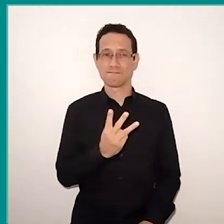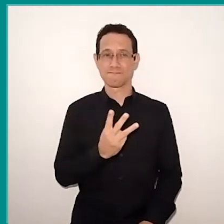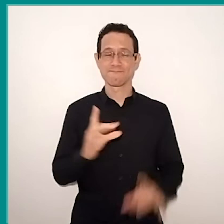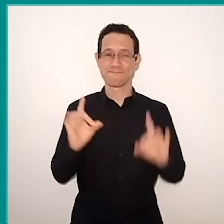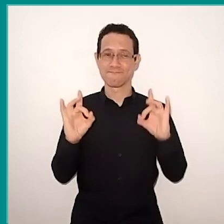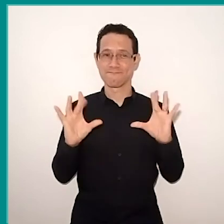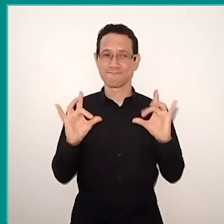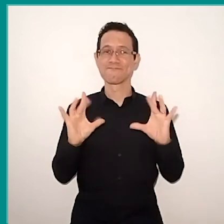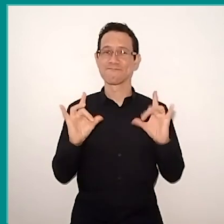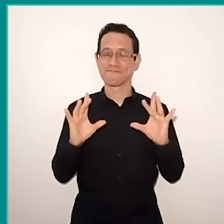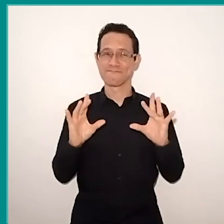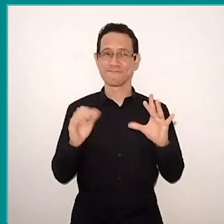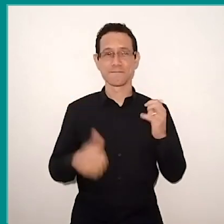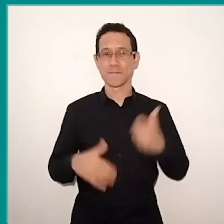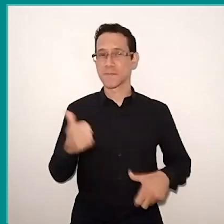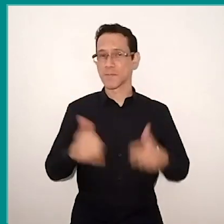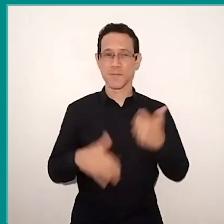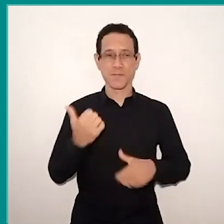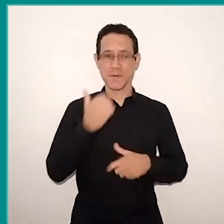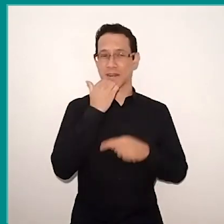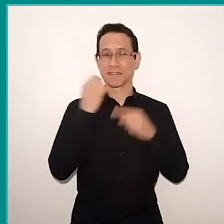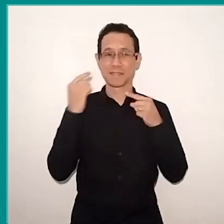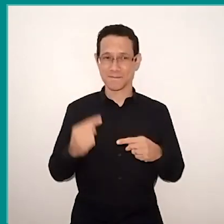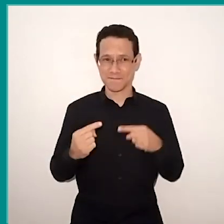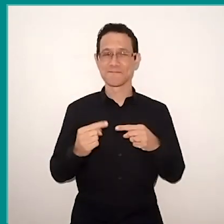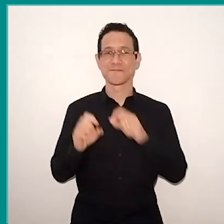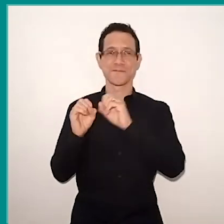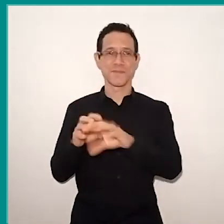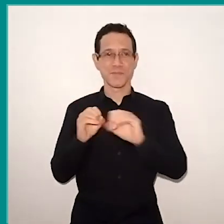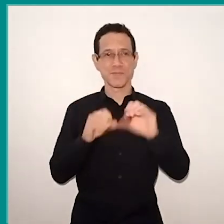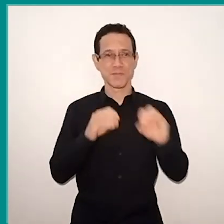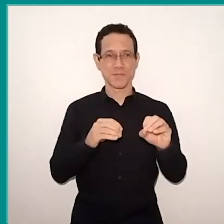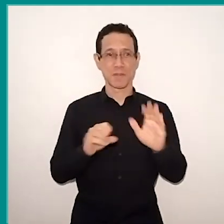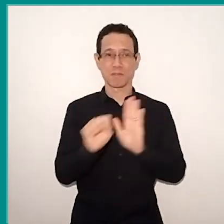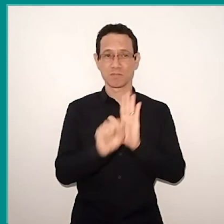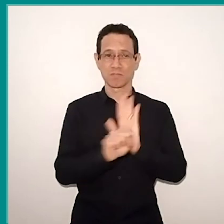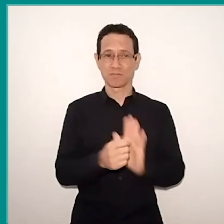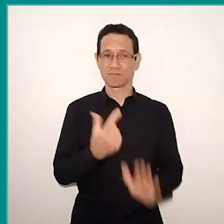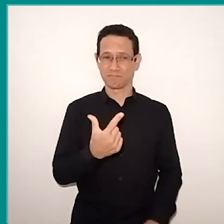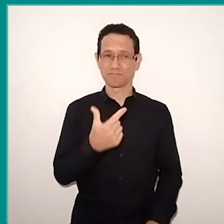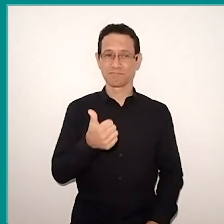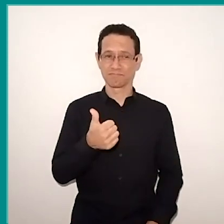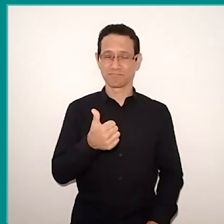in the challenges of education already in this 21st century, which is in its second decade,